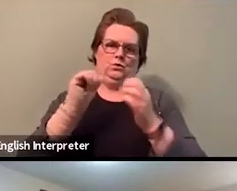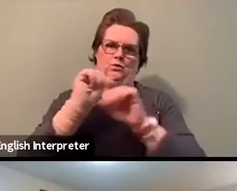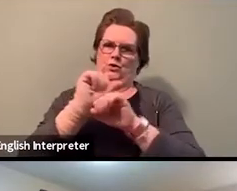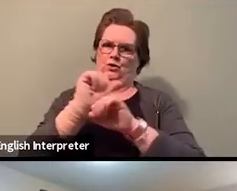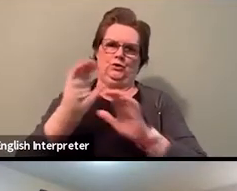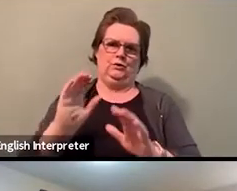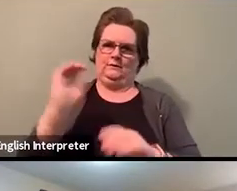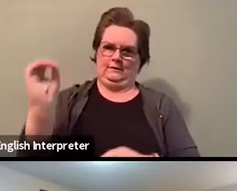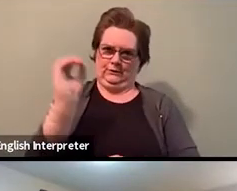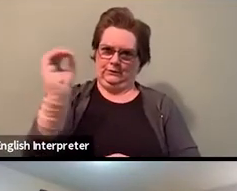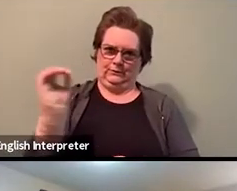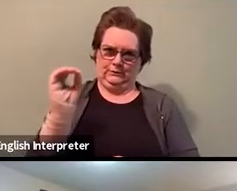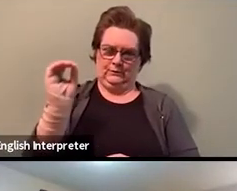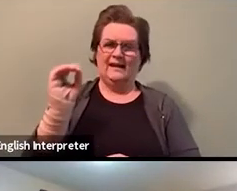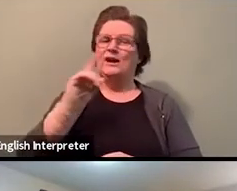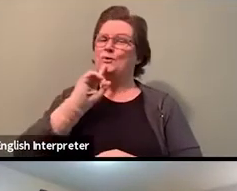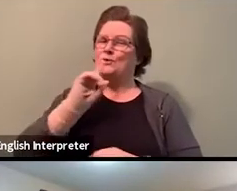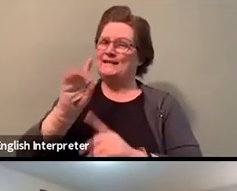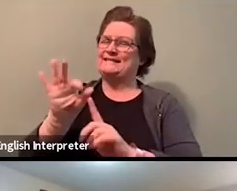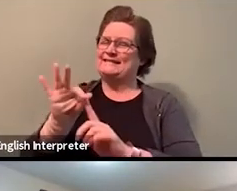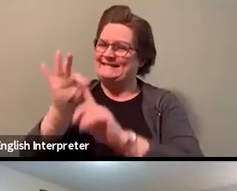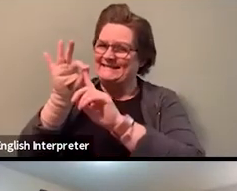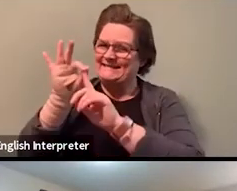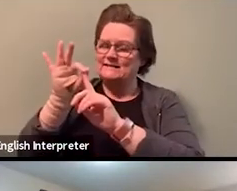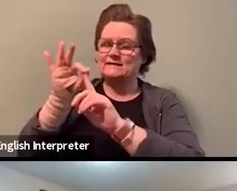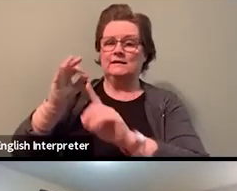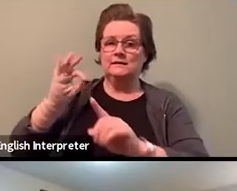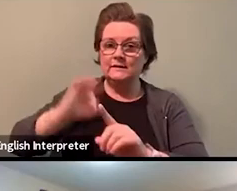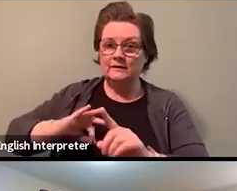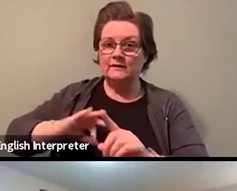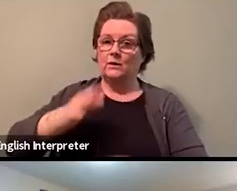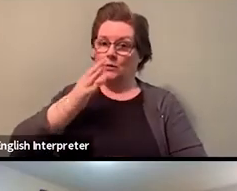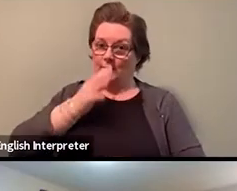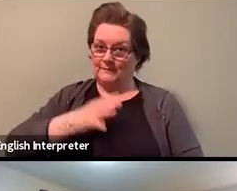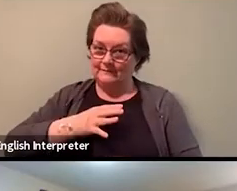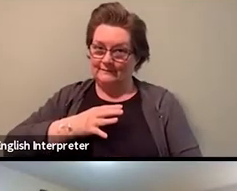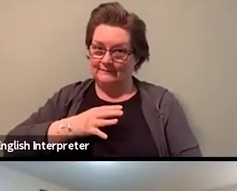especially benefit women, black women, quite frankly,